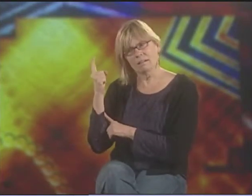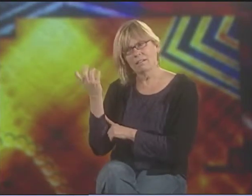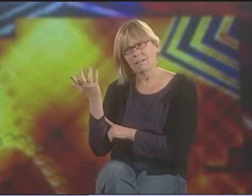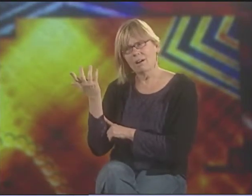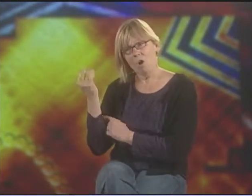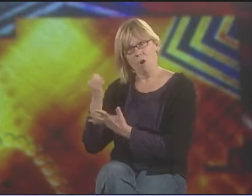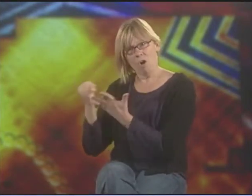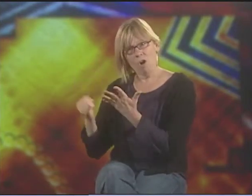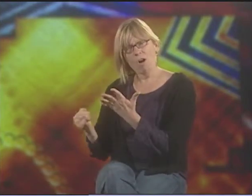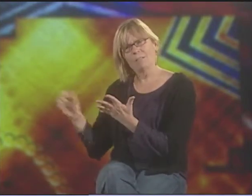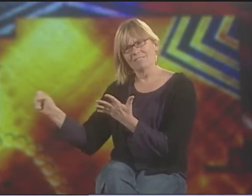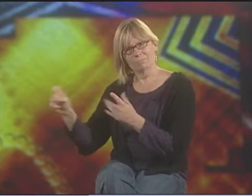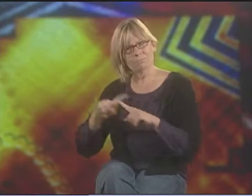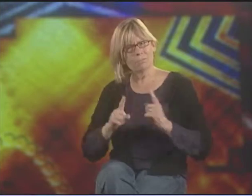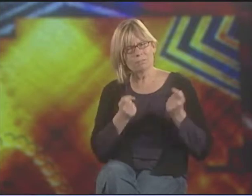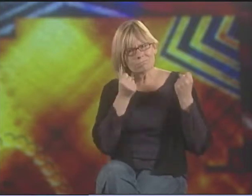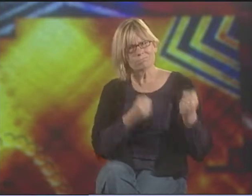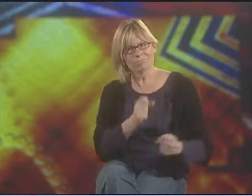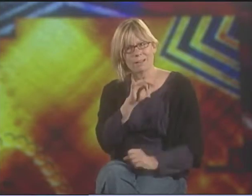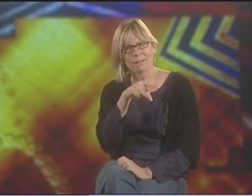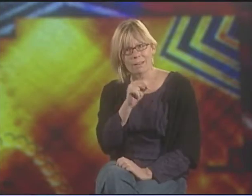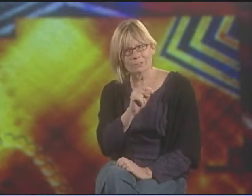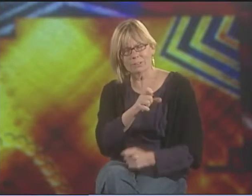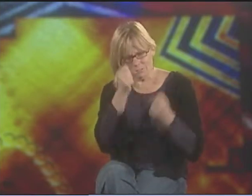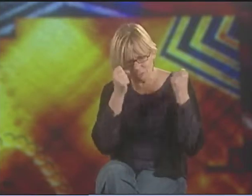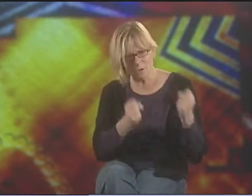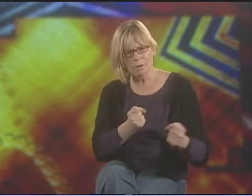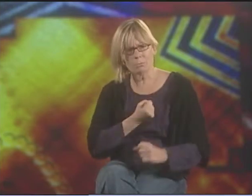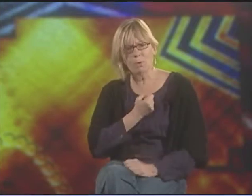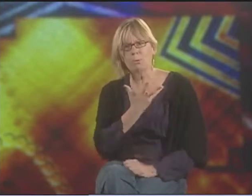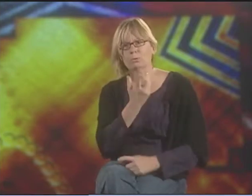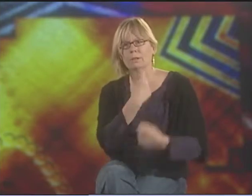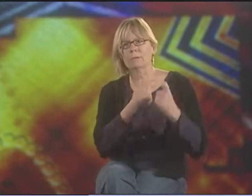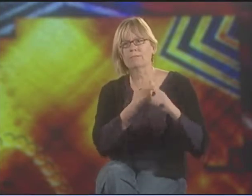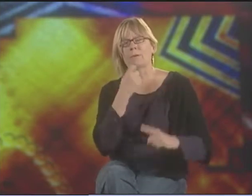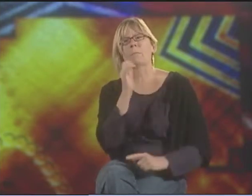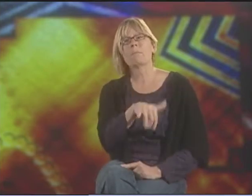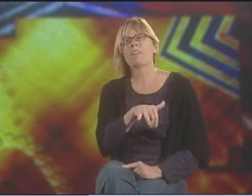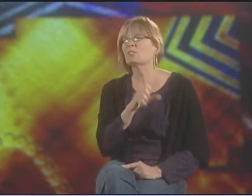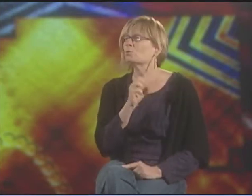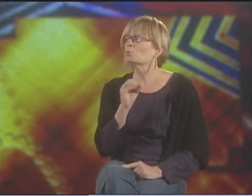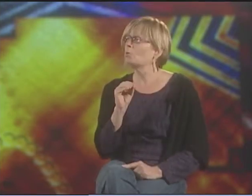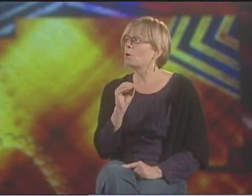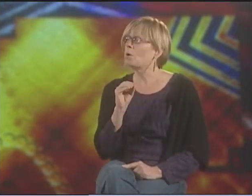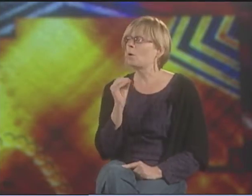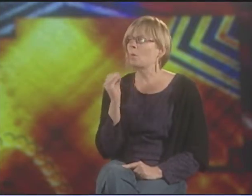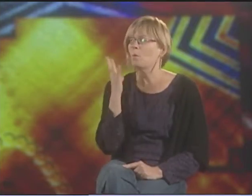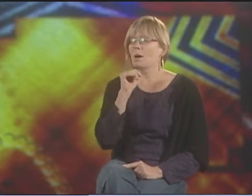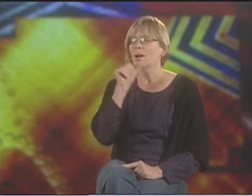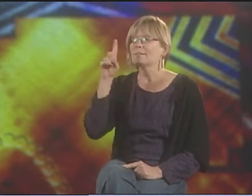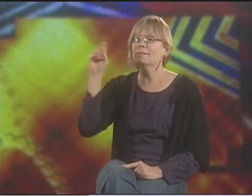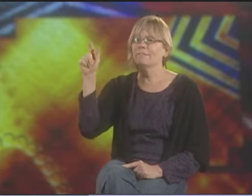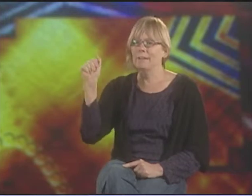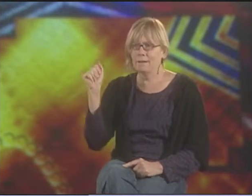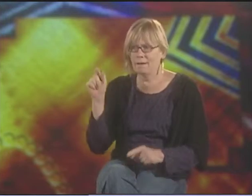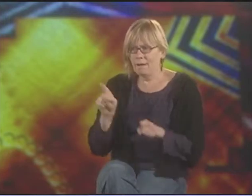THE HARLEM RENAISSANCE, AS SHE WAS MENTIONING BEFORE, THAT WAS ART, BUT THERE WAS A LOT OF POETRY INVOLVED IN THAT AS WELL.